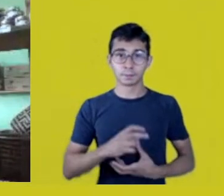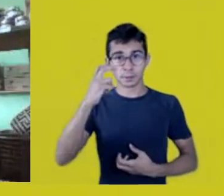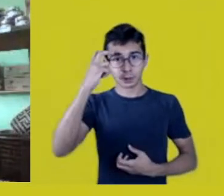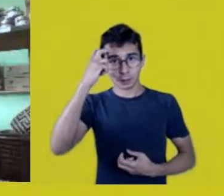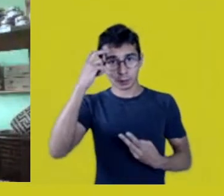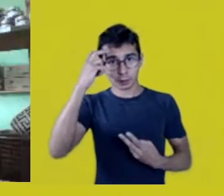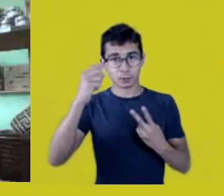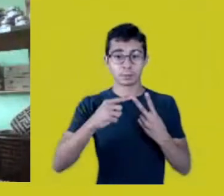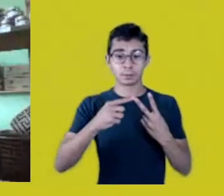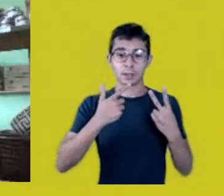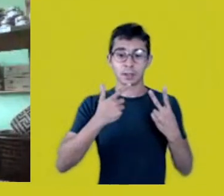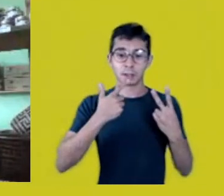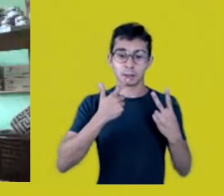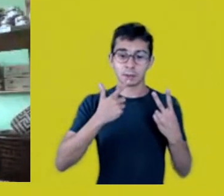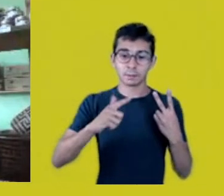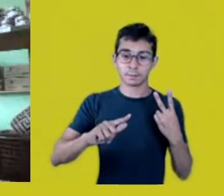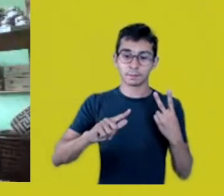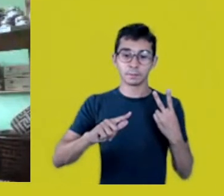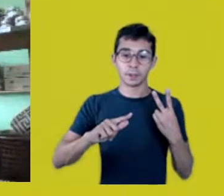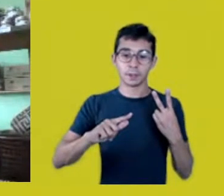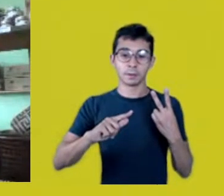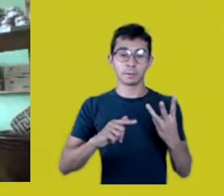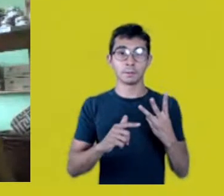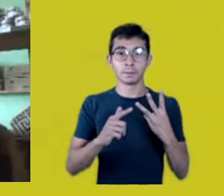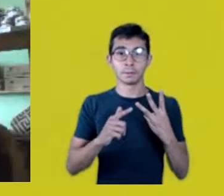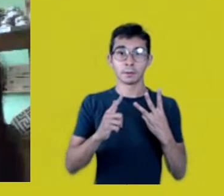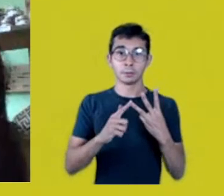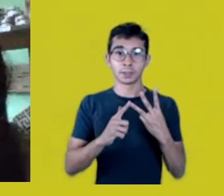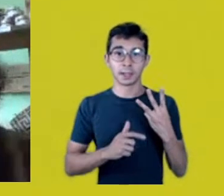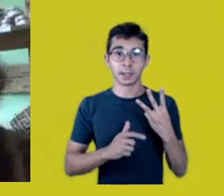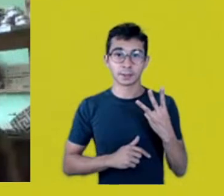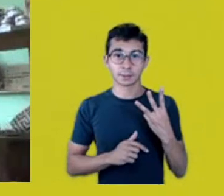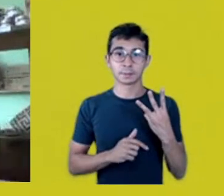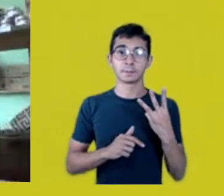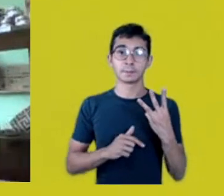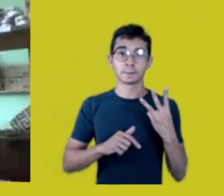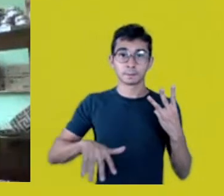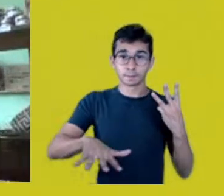just like the territorial notion isn’t merely about physical space,